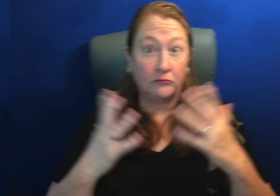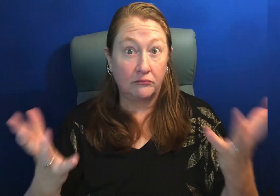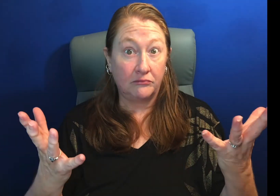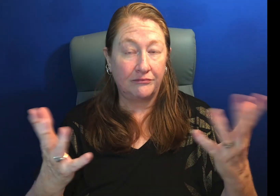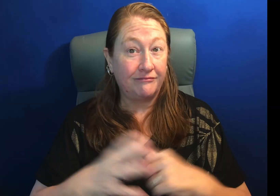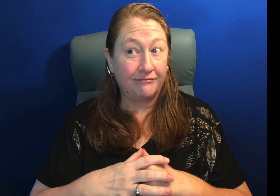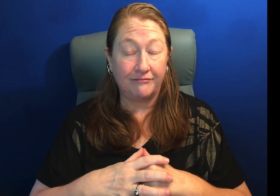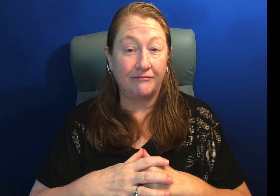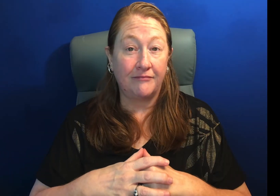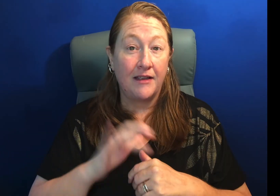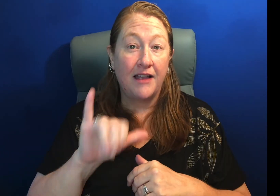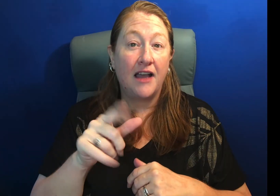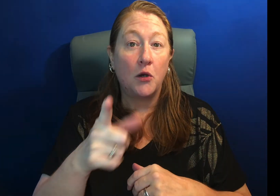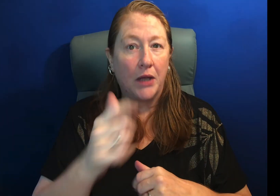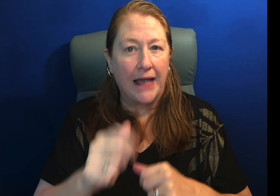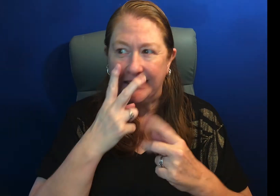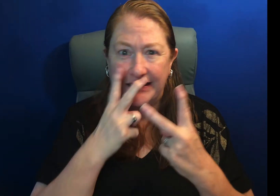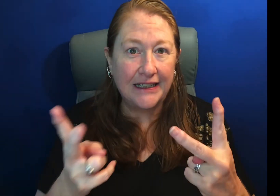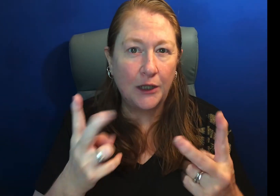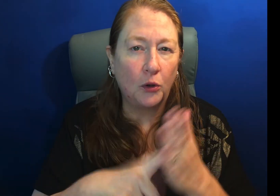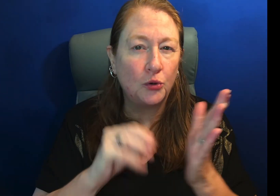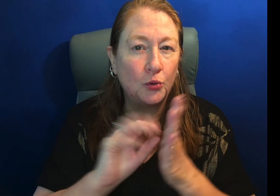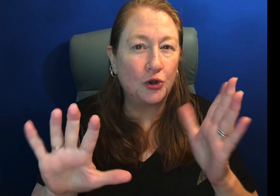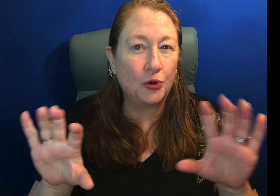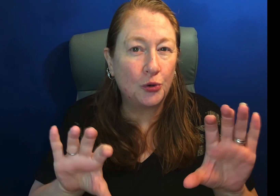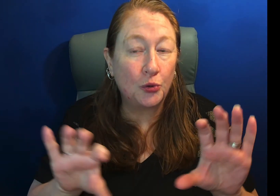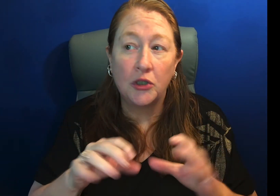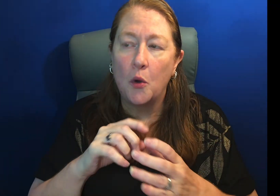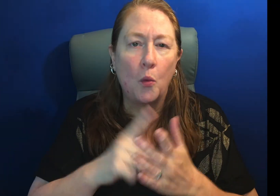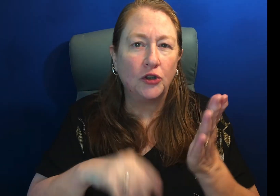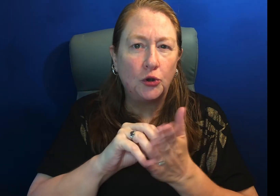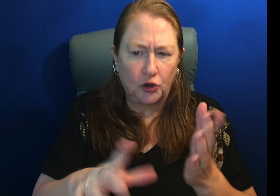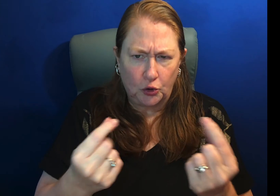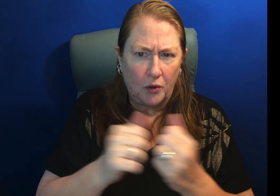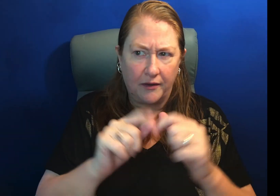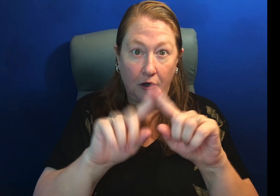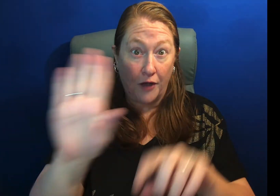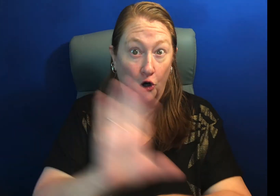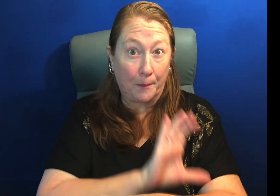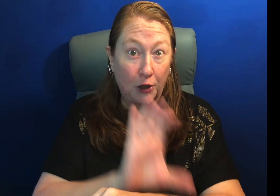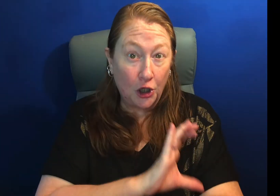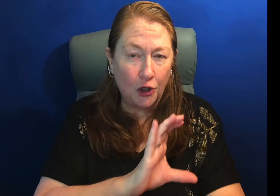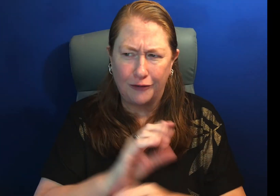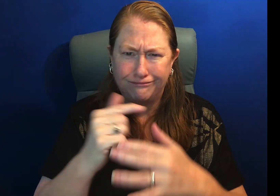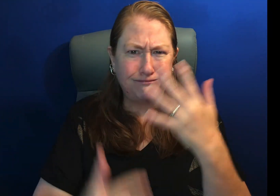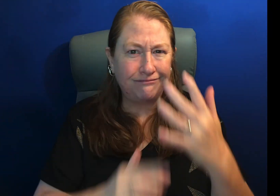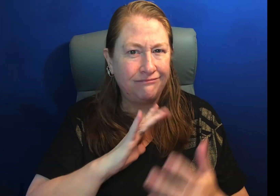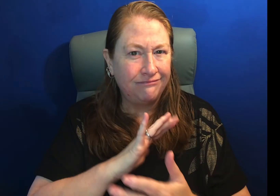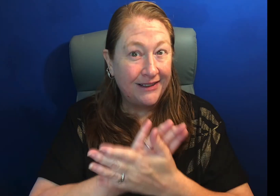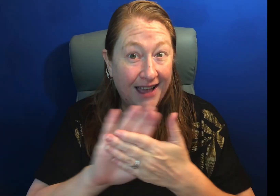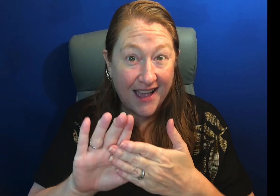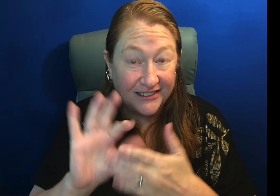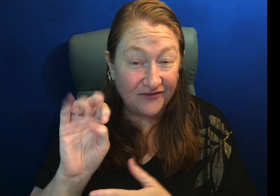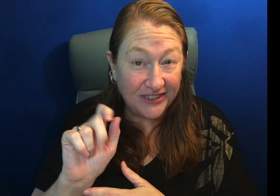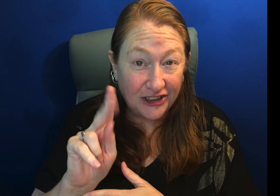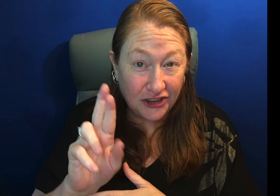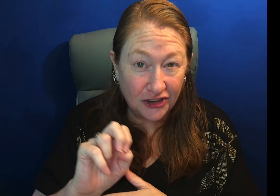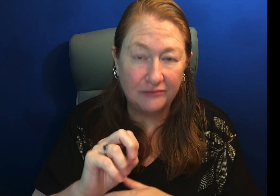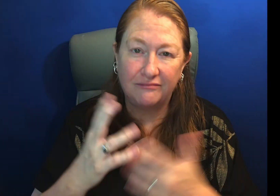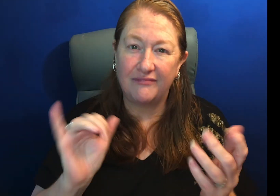So with this you can see what the students are doing when they are taking a test.